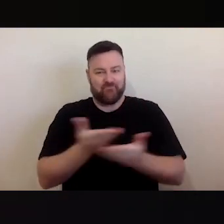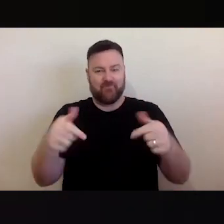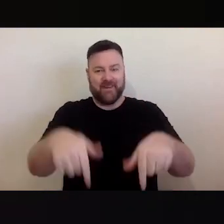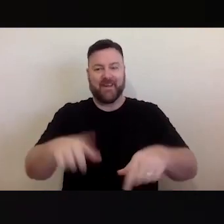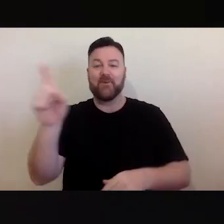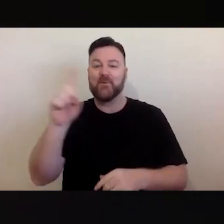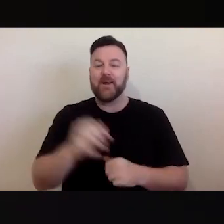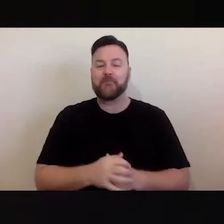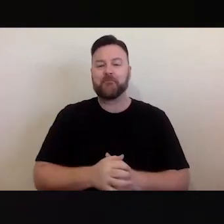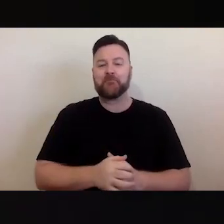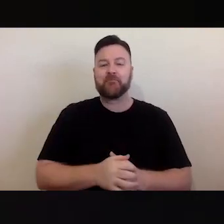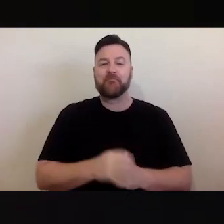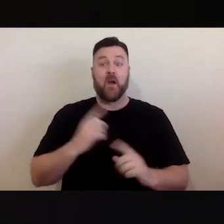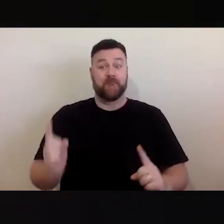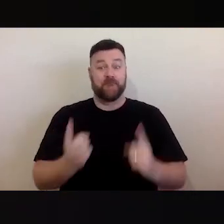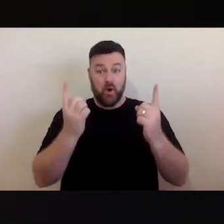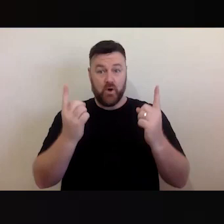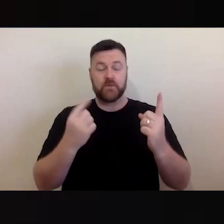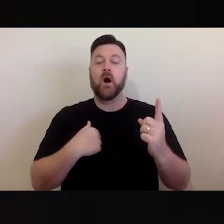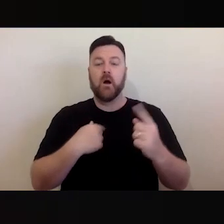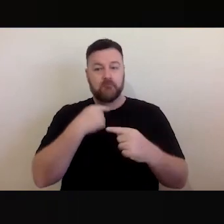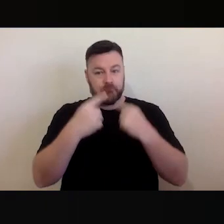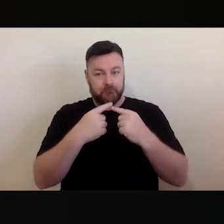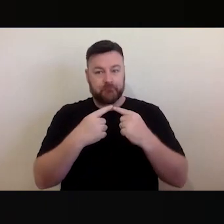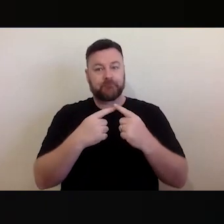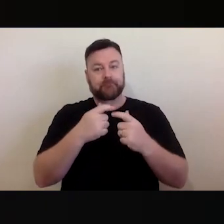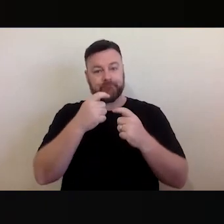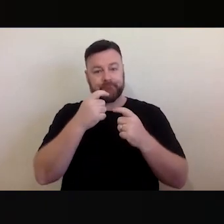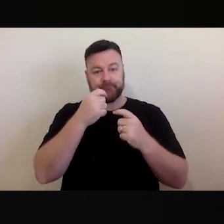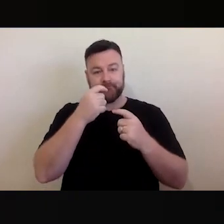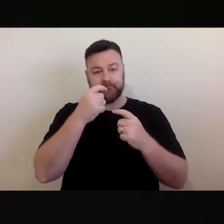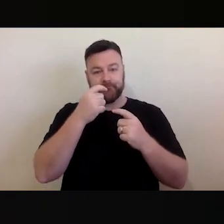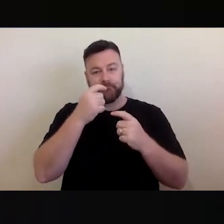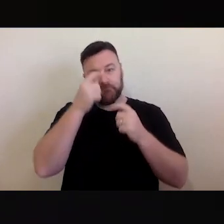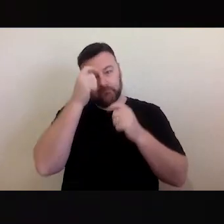I would like to start by firstly acknowledging the traditional owners of countries